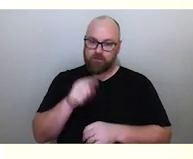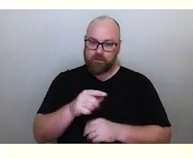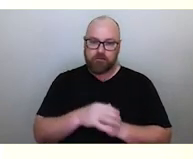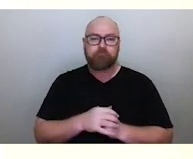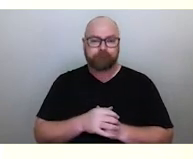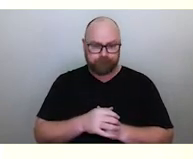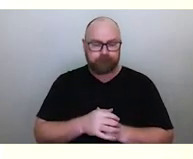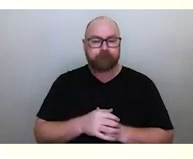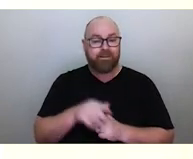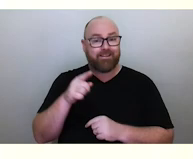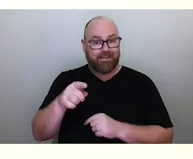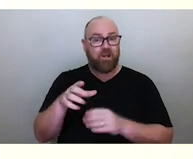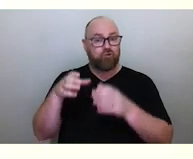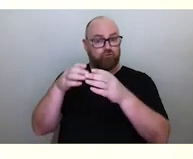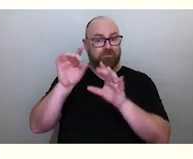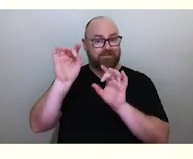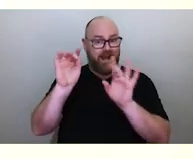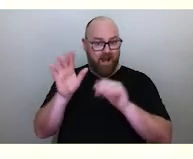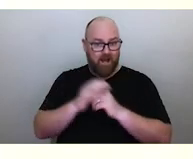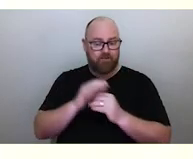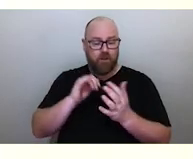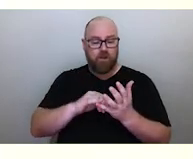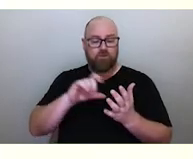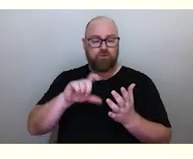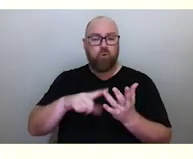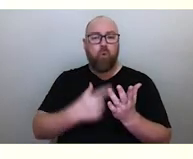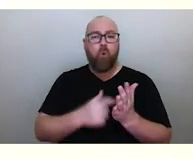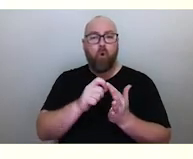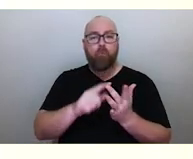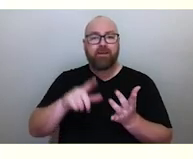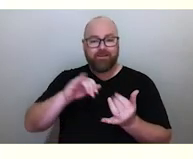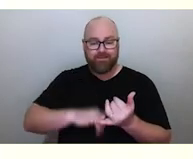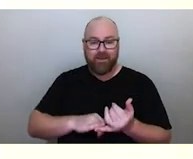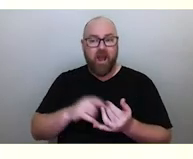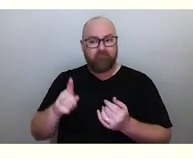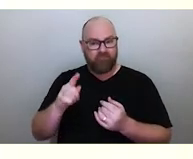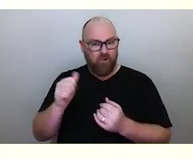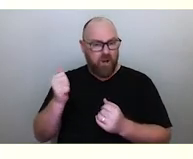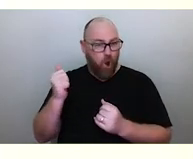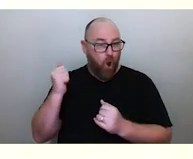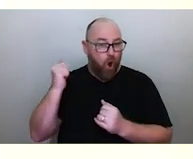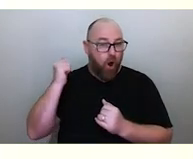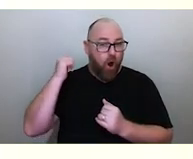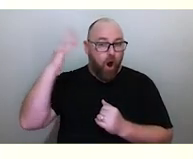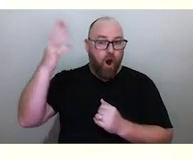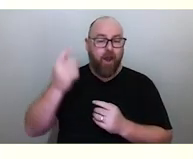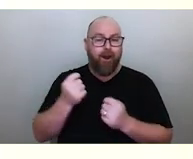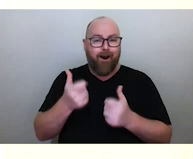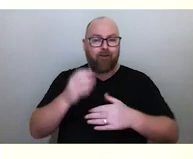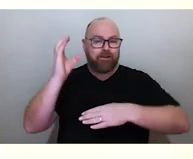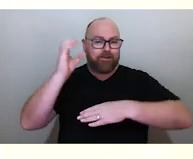yes, this group of stars, Scorpius is very high in the sky just after sunset as we're coming out of winter